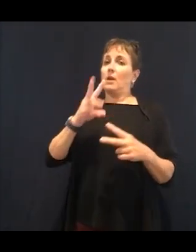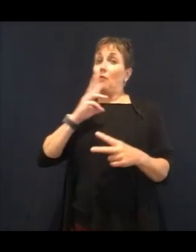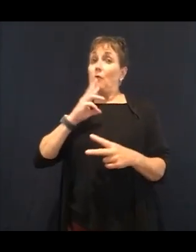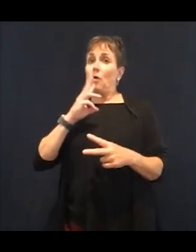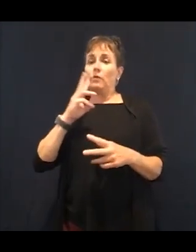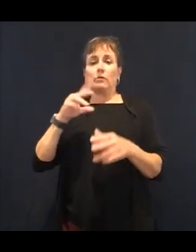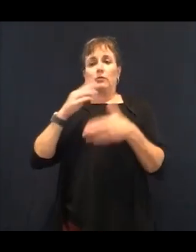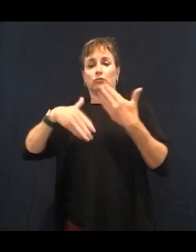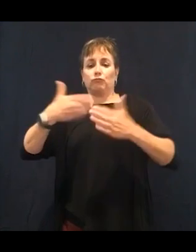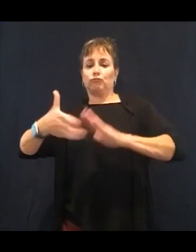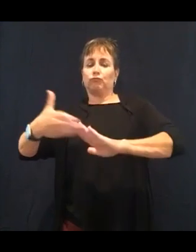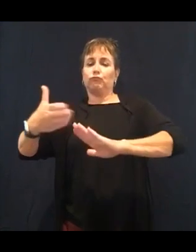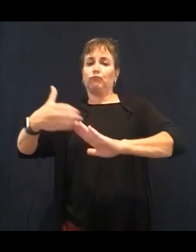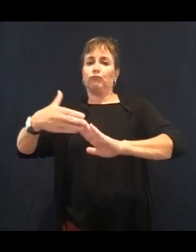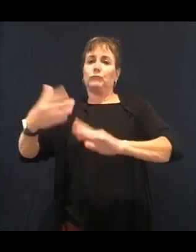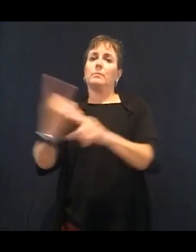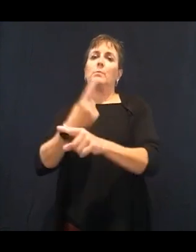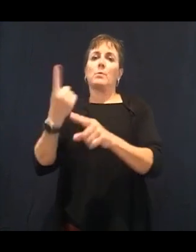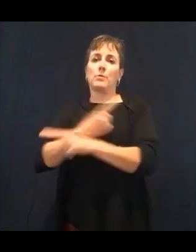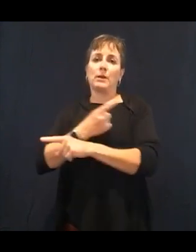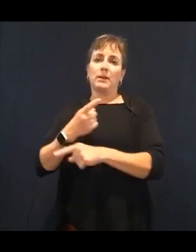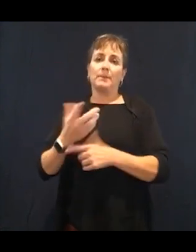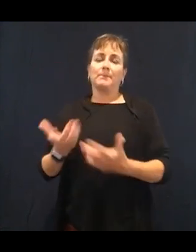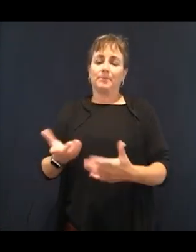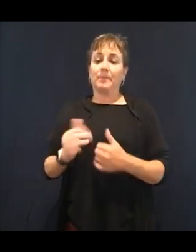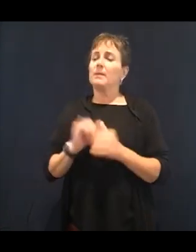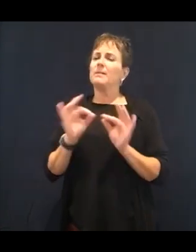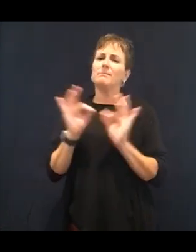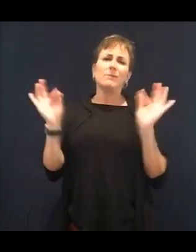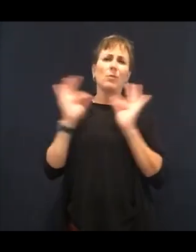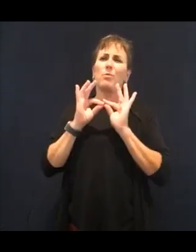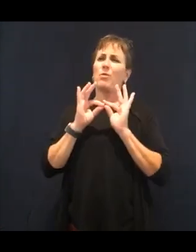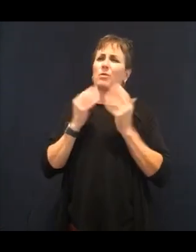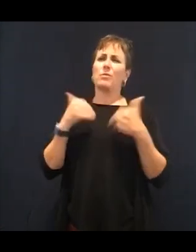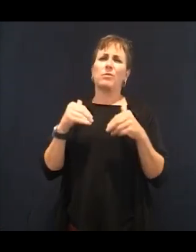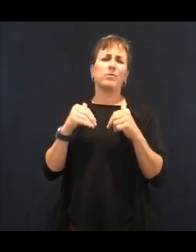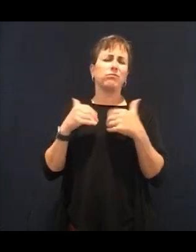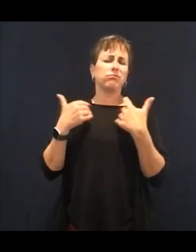and things put things like alcohol in our body, coffee and alcohol registers